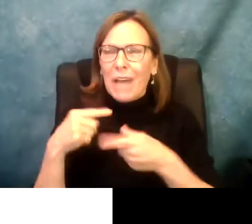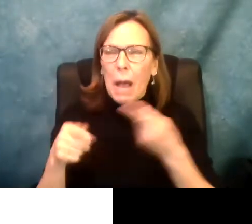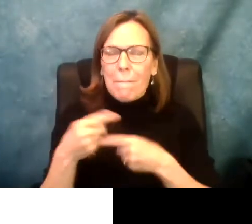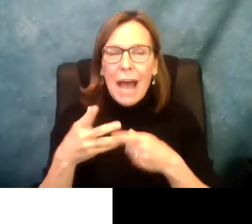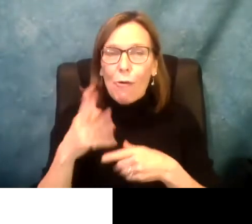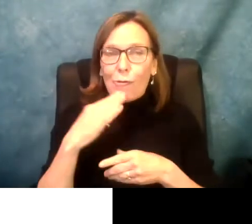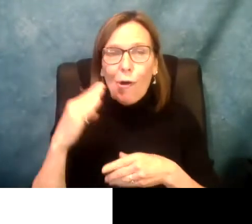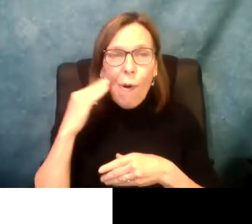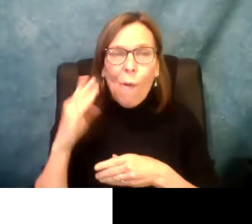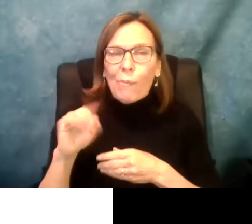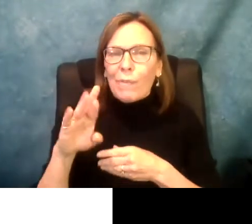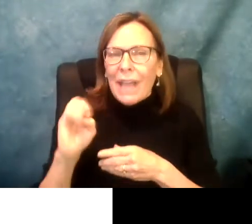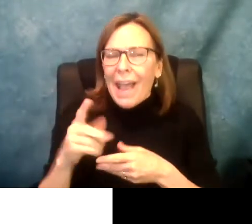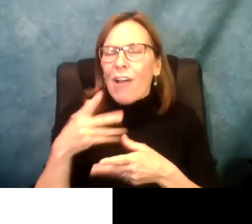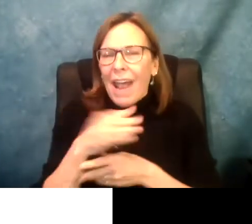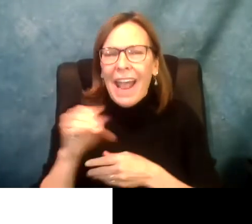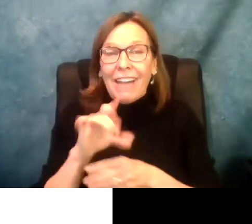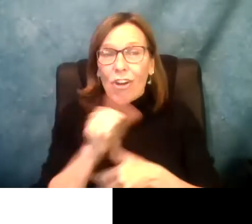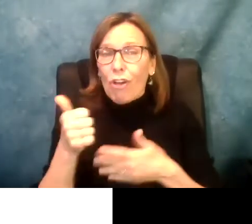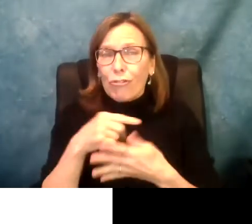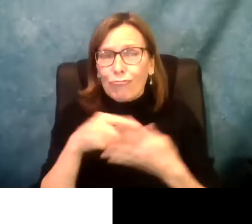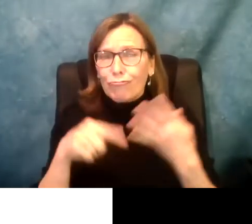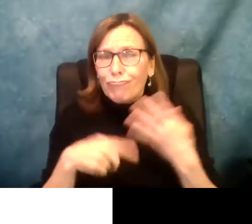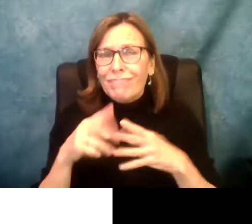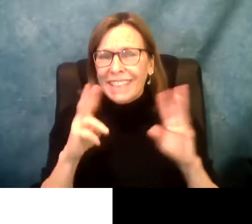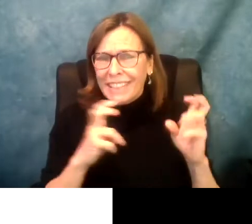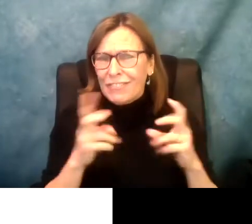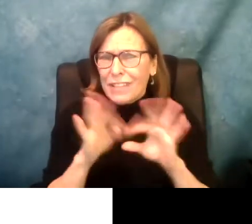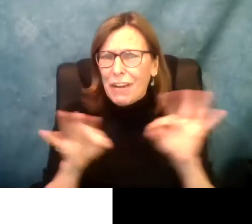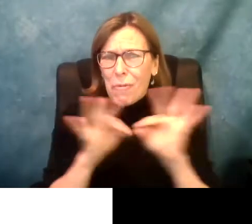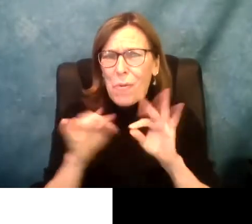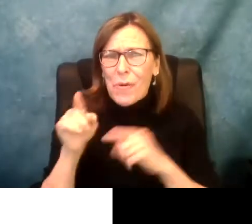Aileen Gunther to speak to us today about fair pay for home